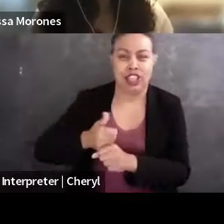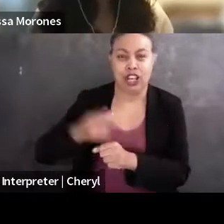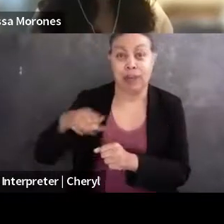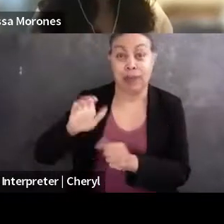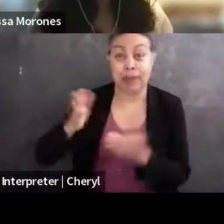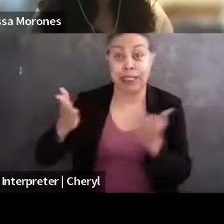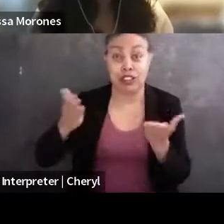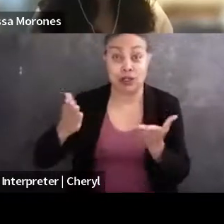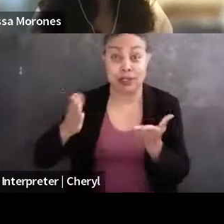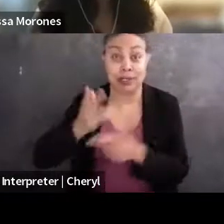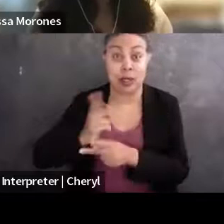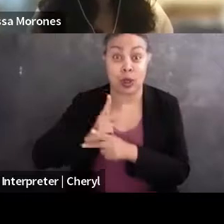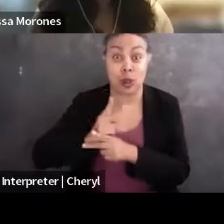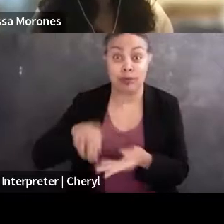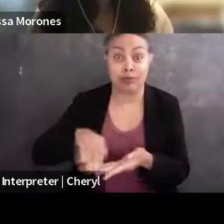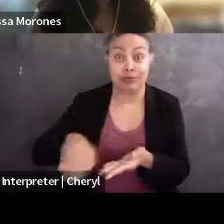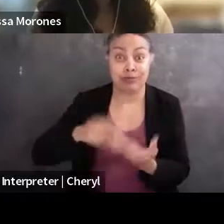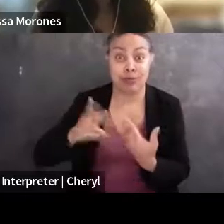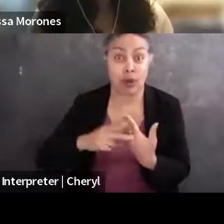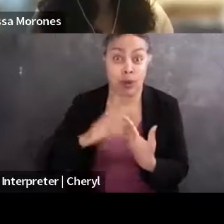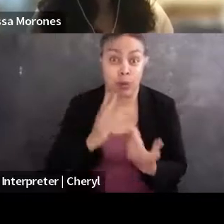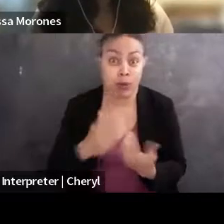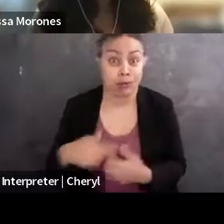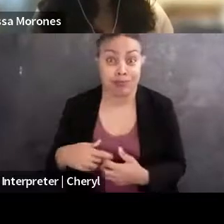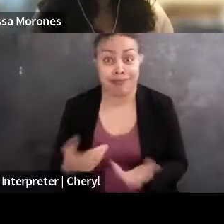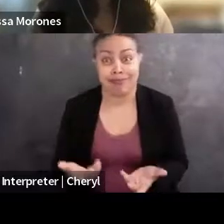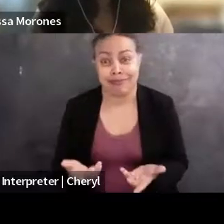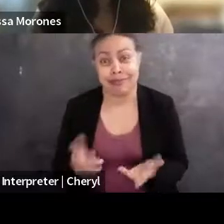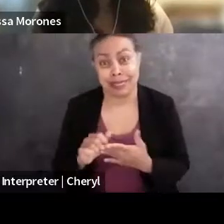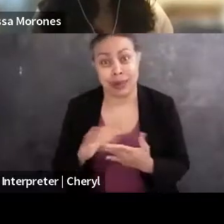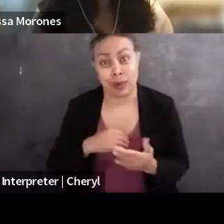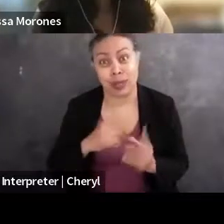would pan out and that I just knew myself and knew